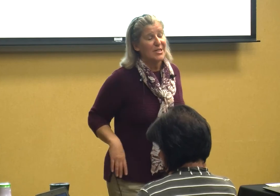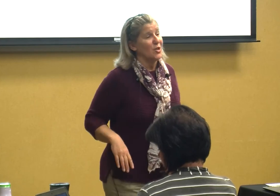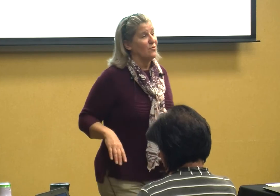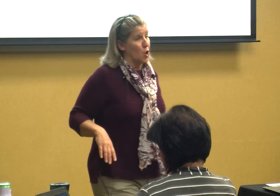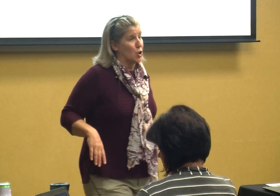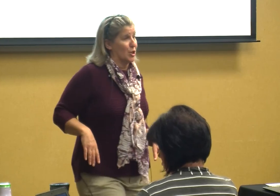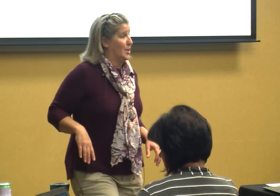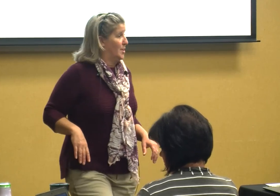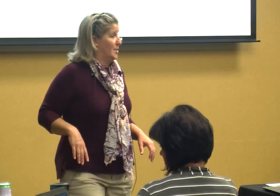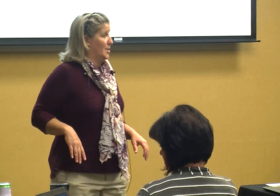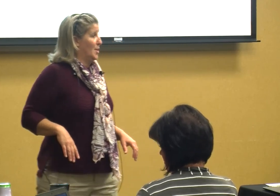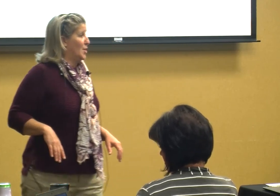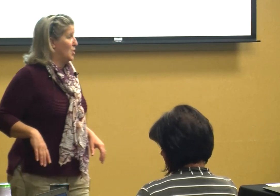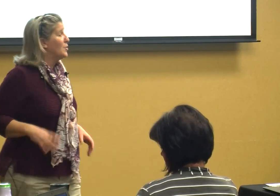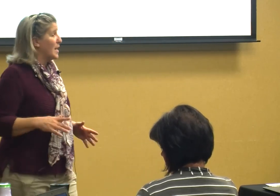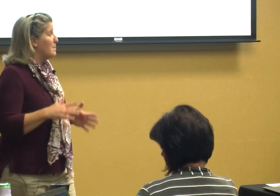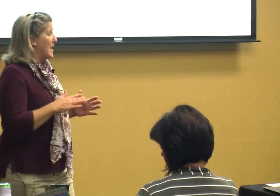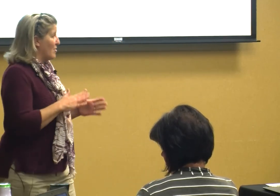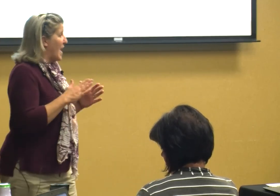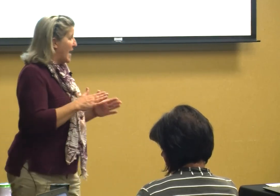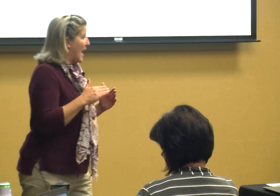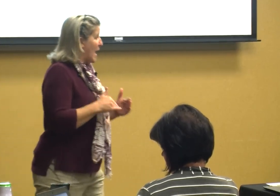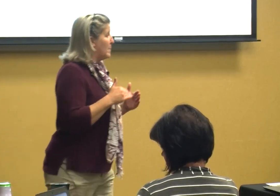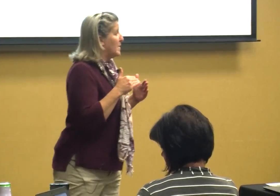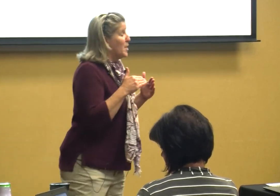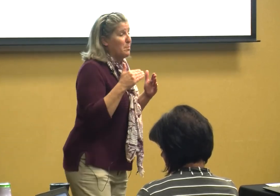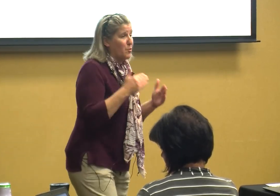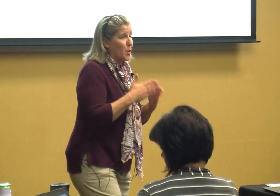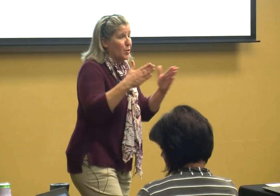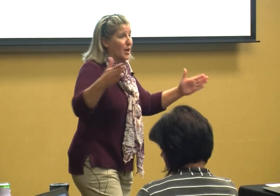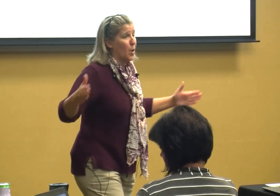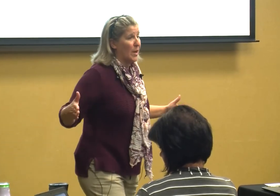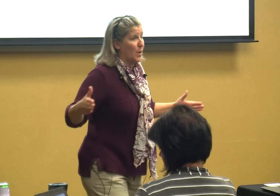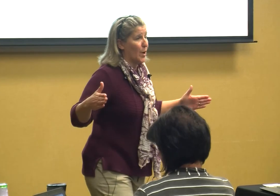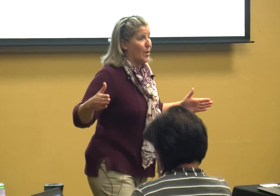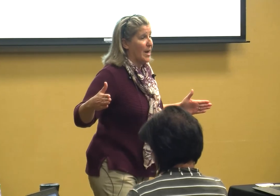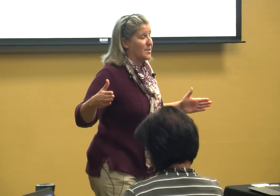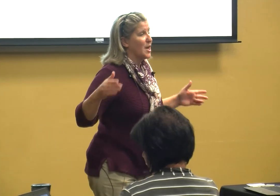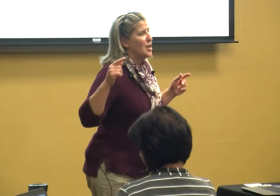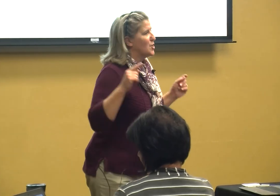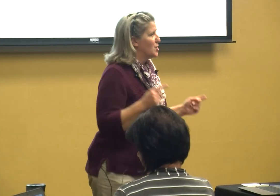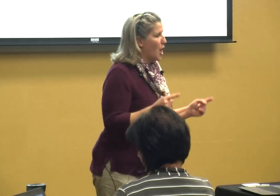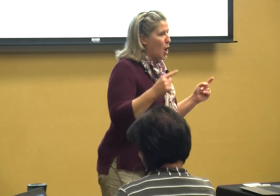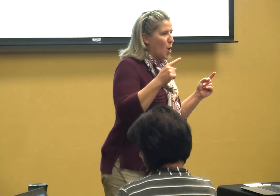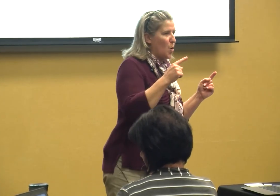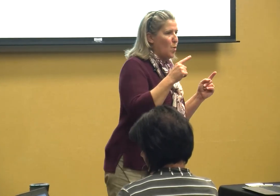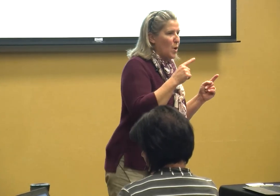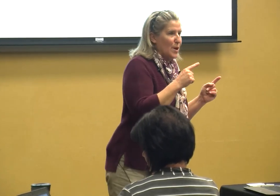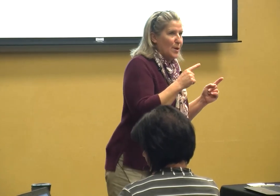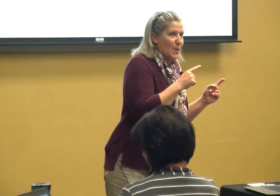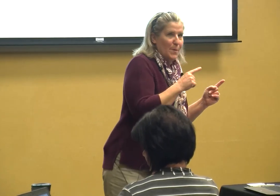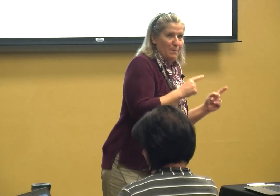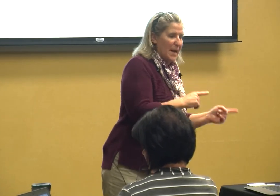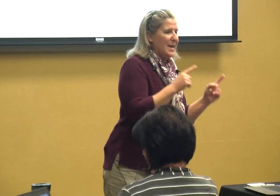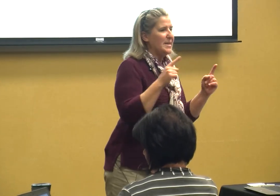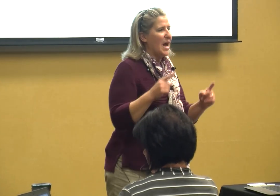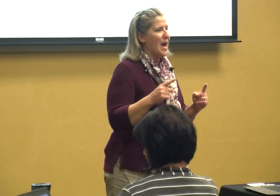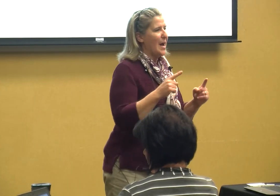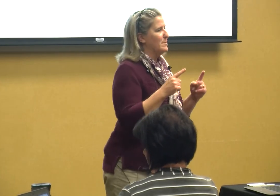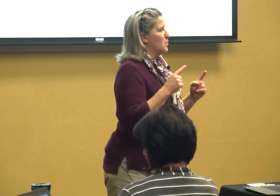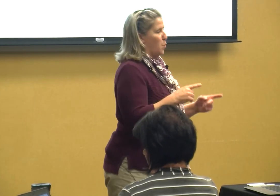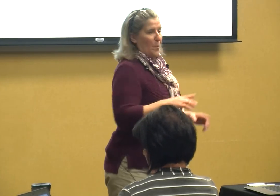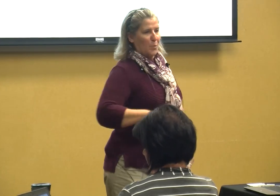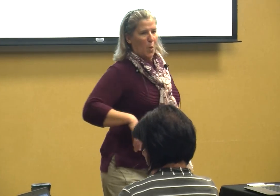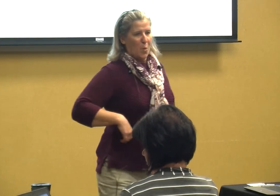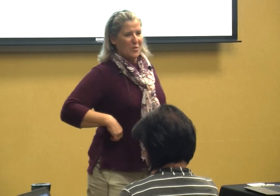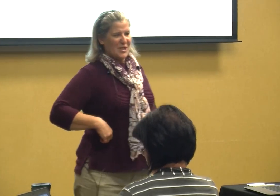first you got to make that happen before you can go anywhere else so many times well we're at the